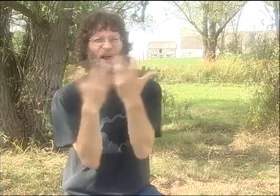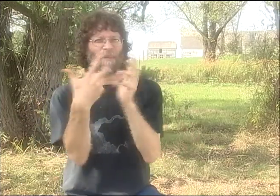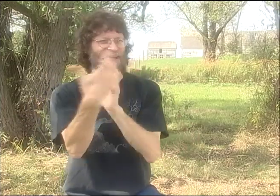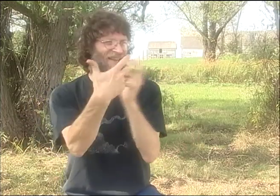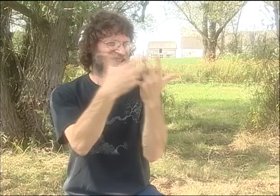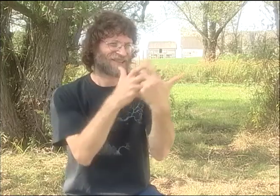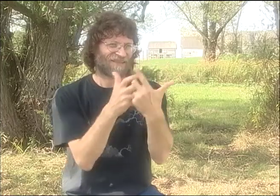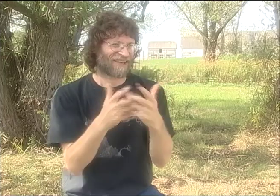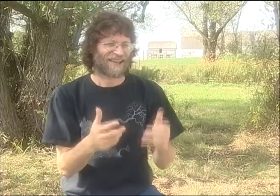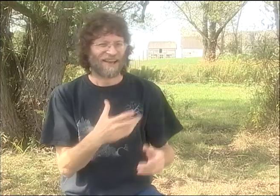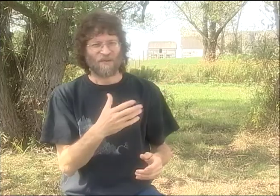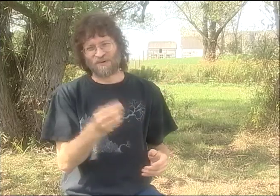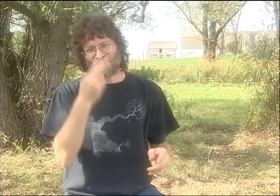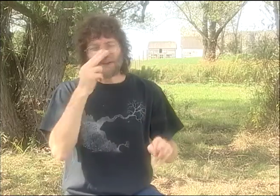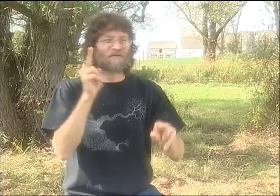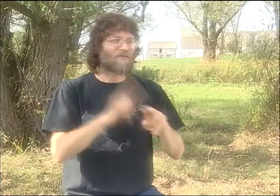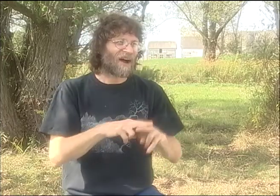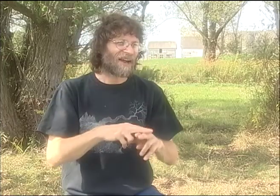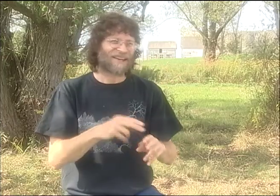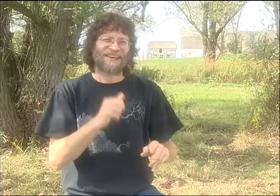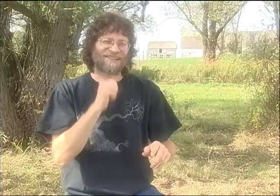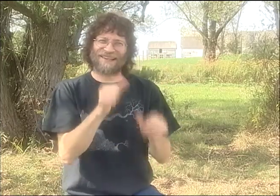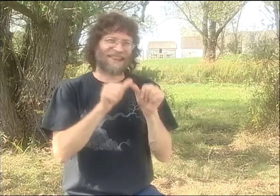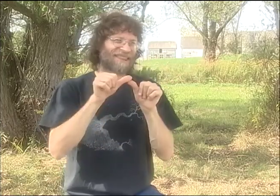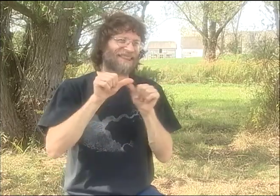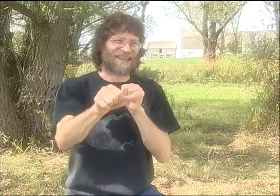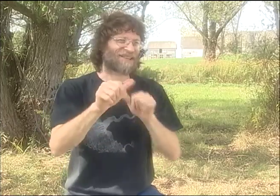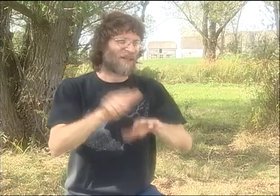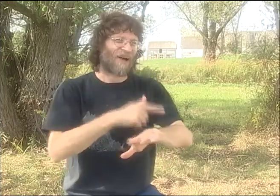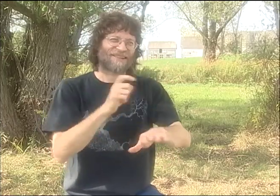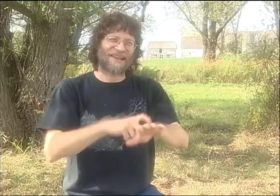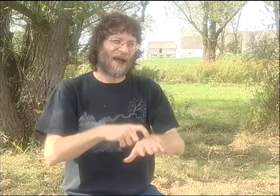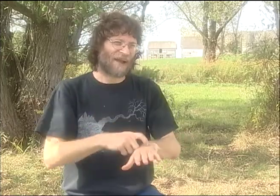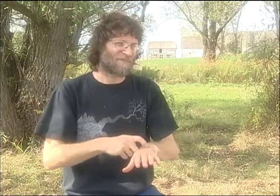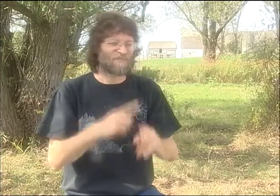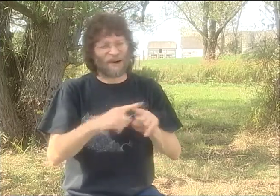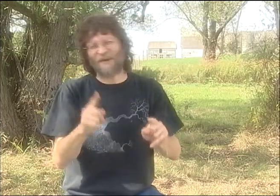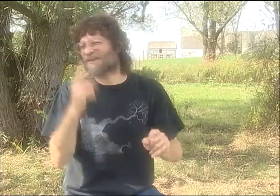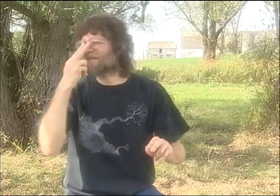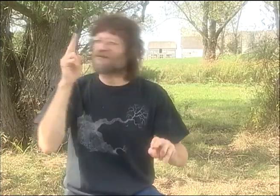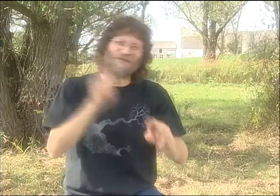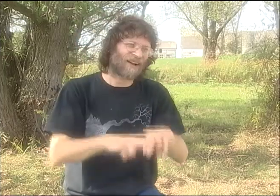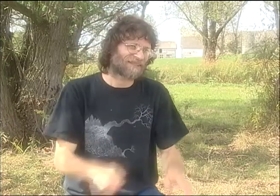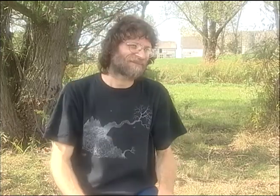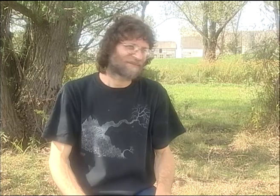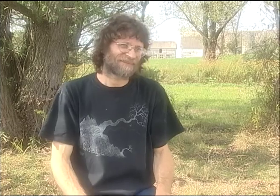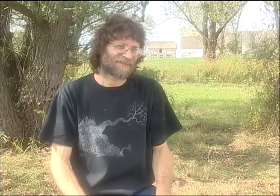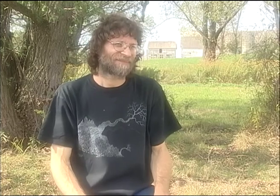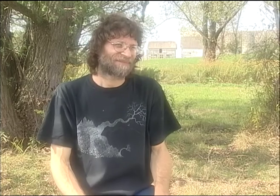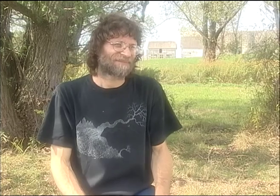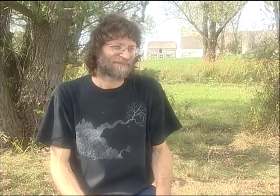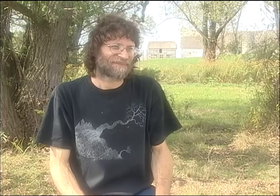AND DONNA WAS SO GOOD AT CREATING THESE IMAGES, JUST BEAUTIFULLY BLENDED. SO DIFFERENT COMBINATIONS OF US IN THIS GROUP OF 5.